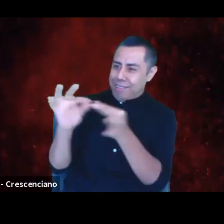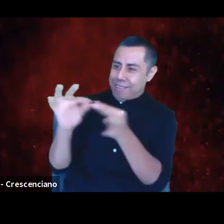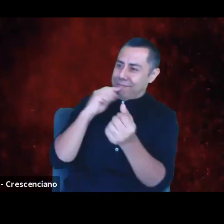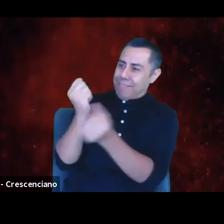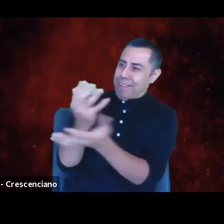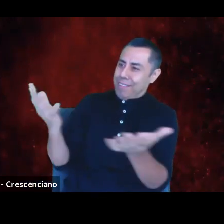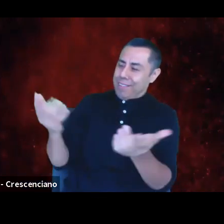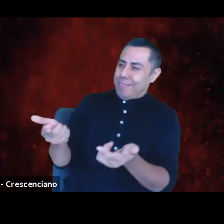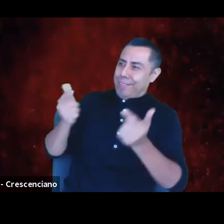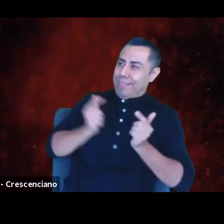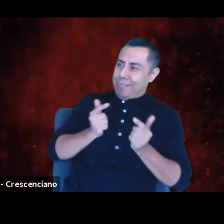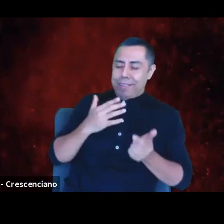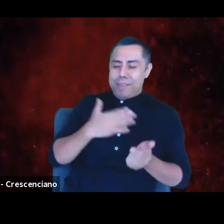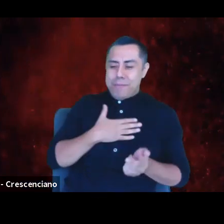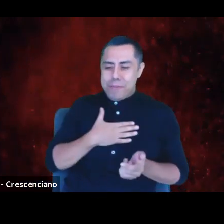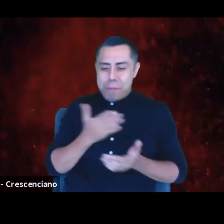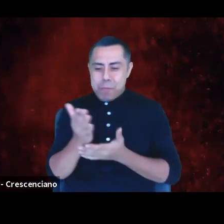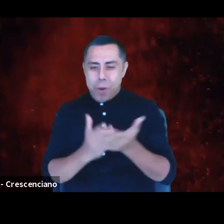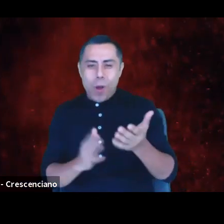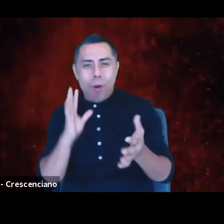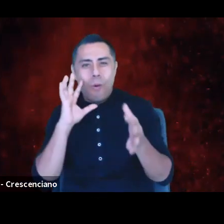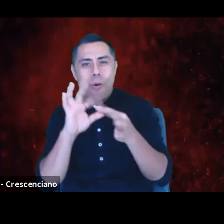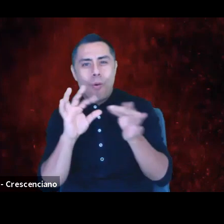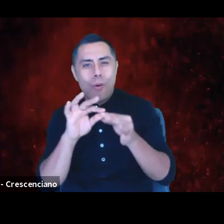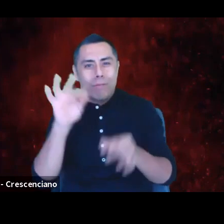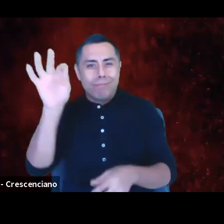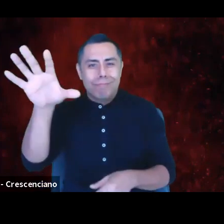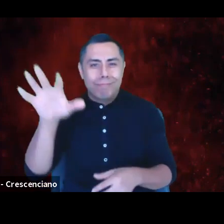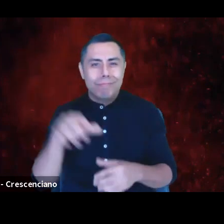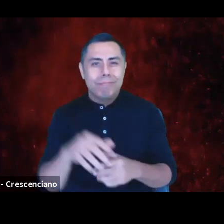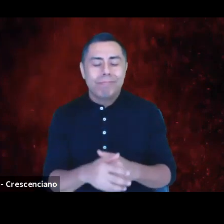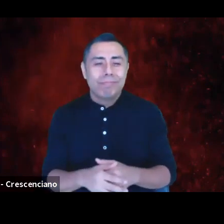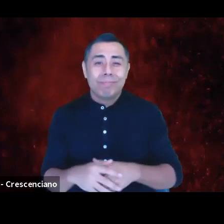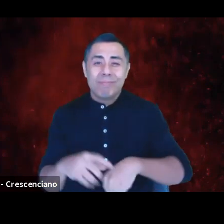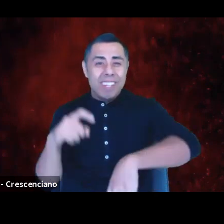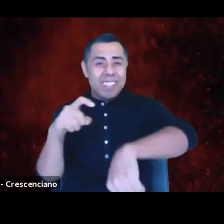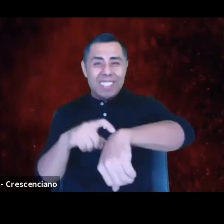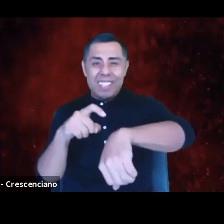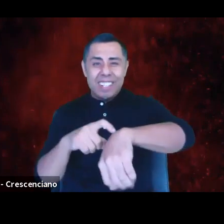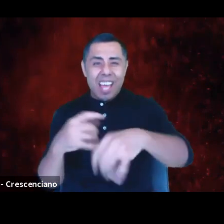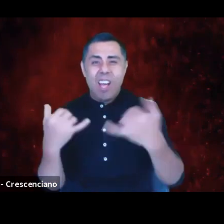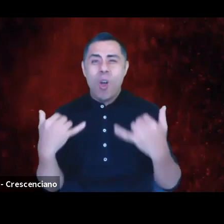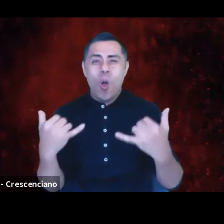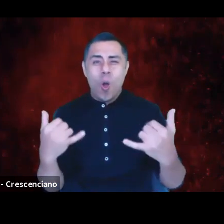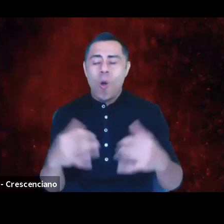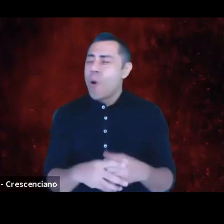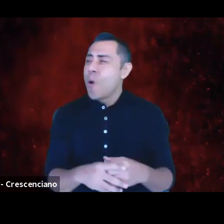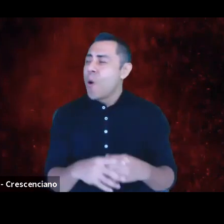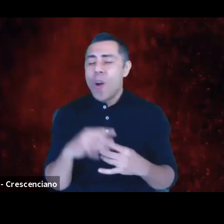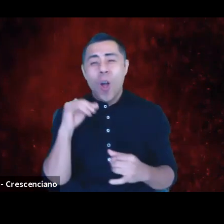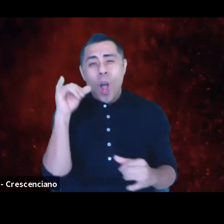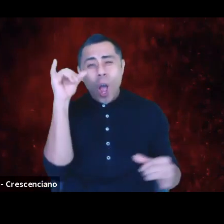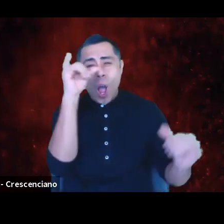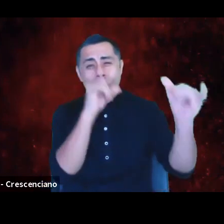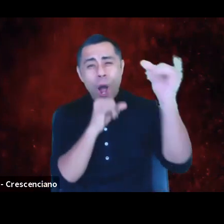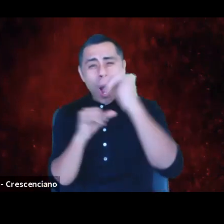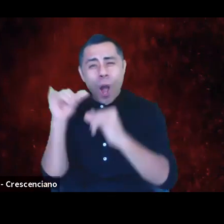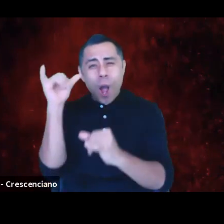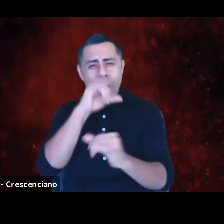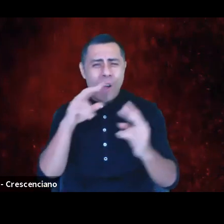my piece and let it rest. What a time this is. An epically injurious time, yes.